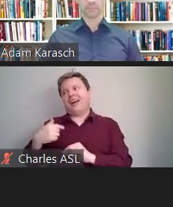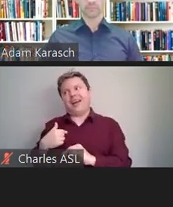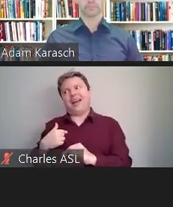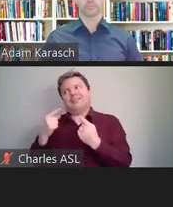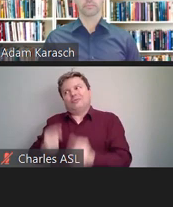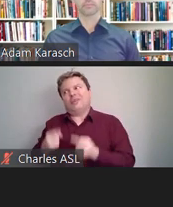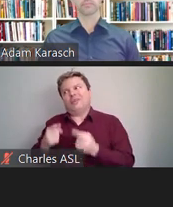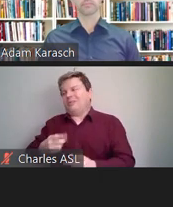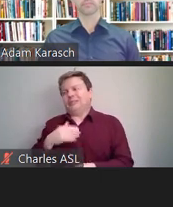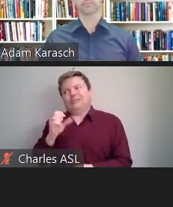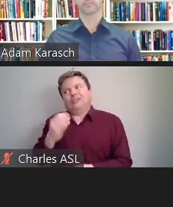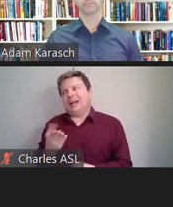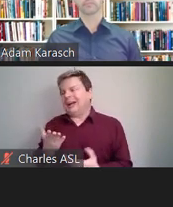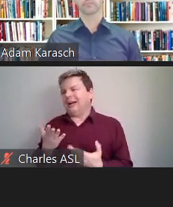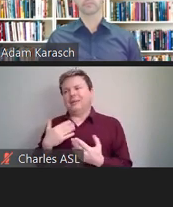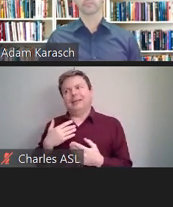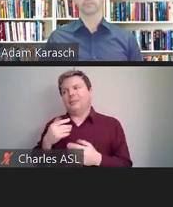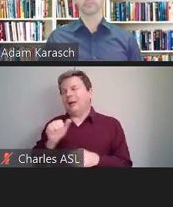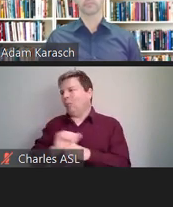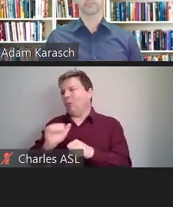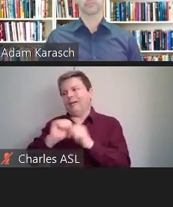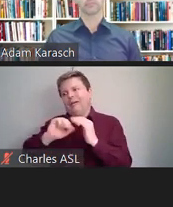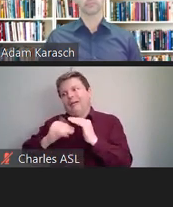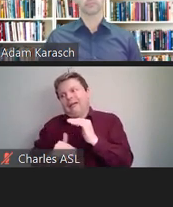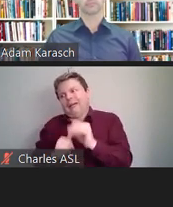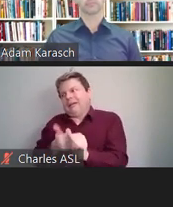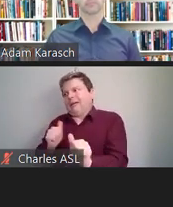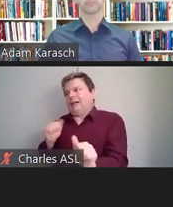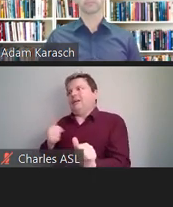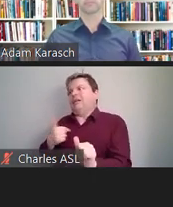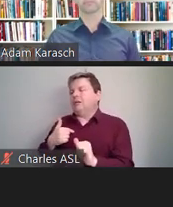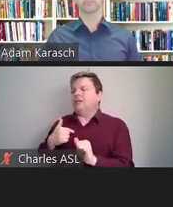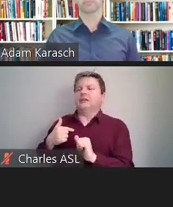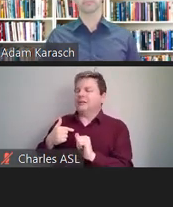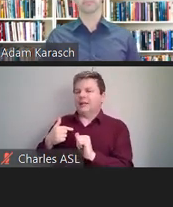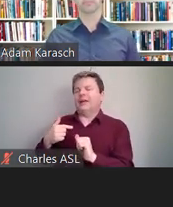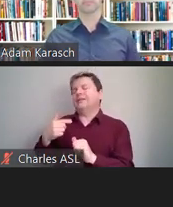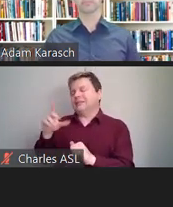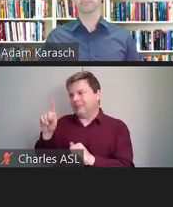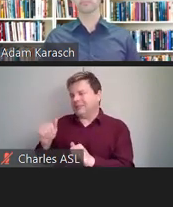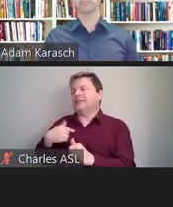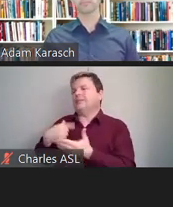So that's the first thing. Many employers decide to be proactive and to do it,